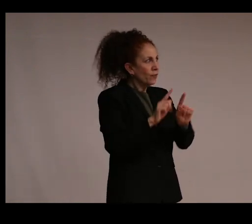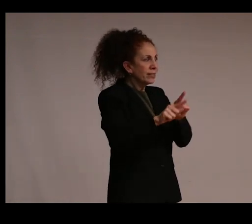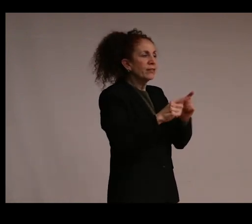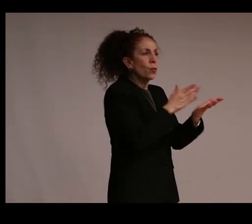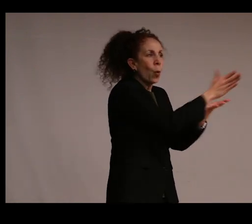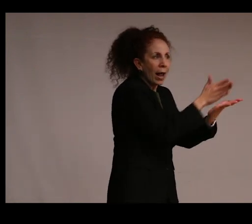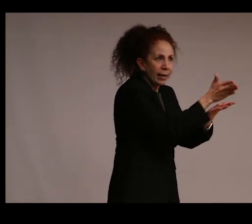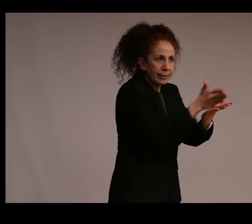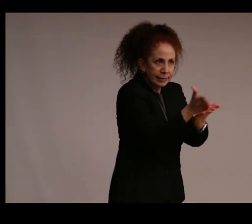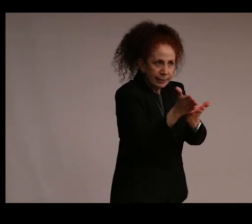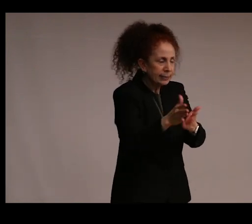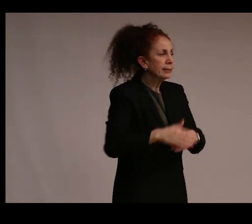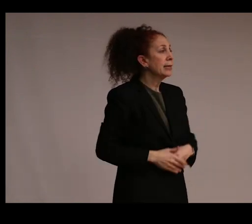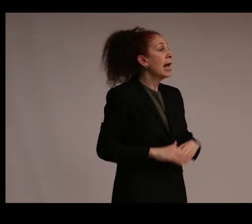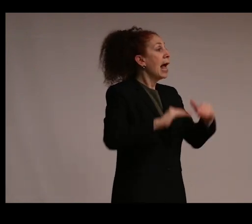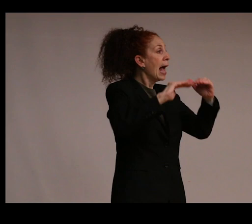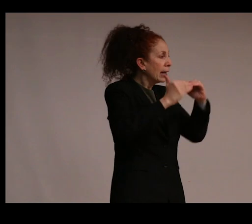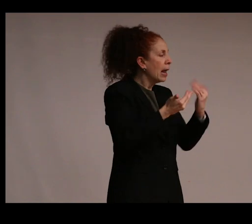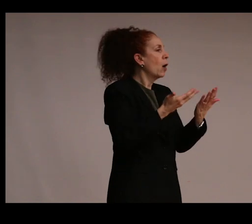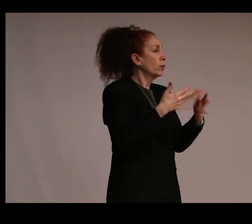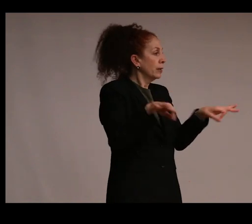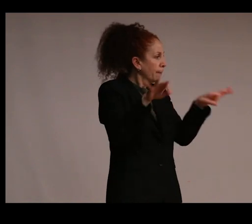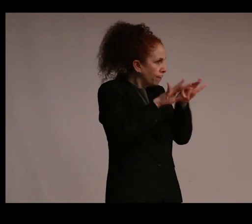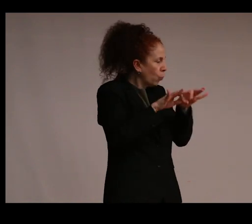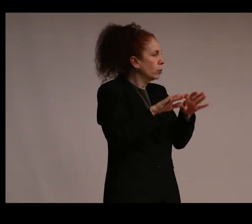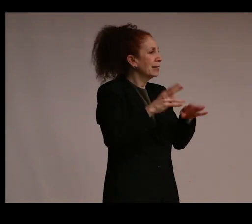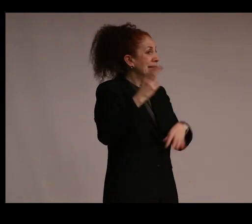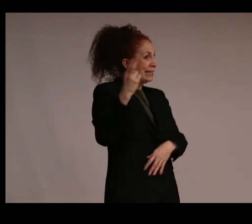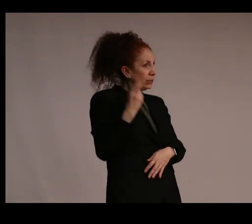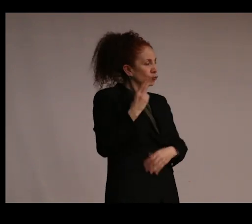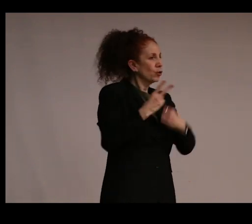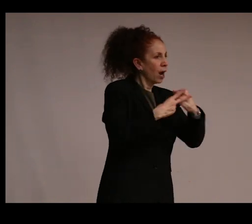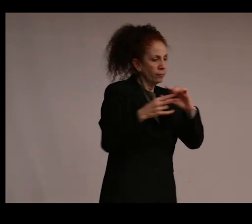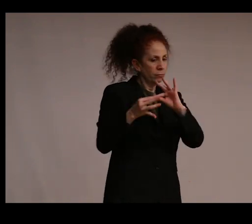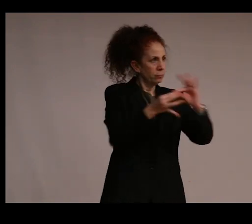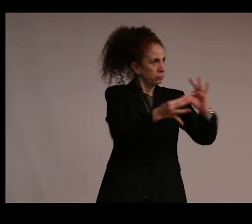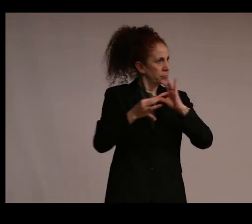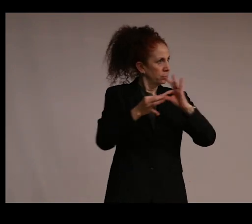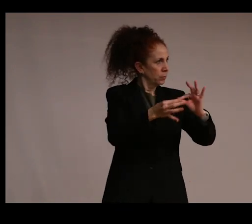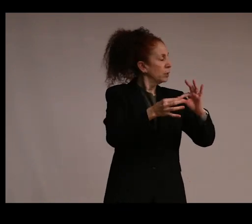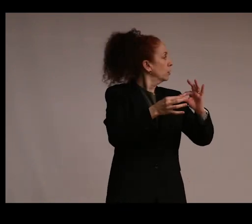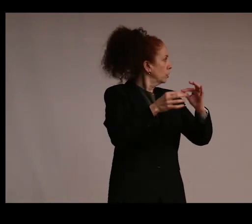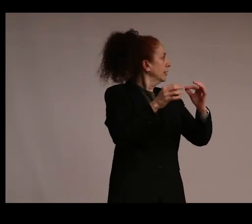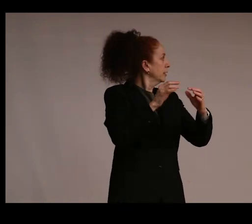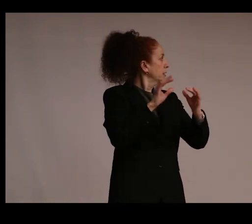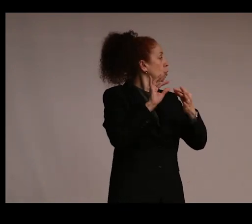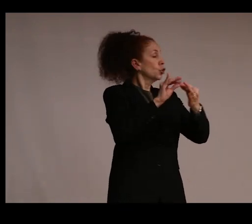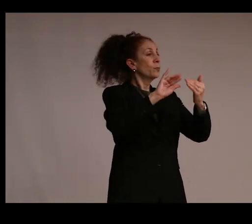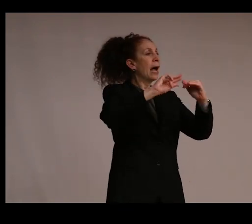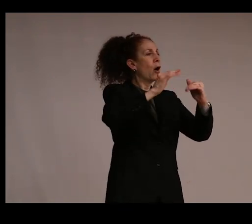and how alive, political, and important this work of history in conservation museums and universities always is.